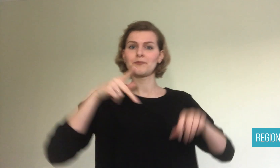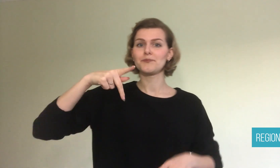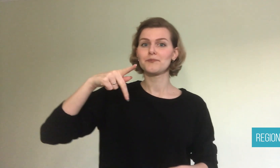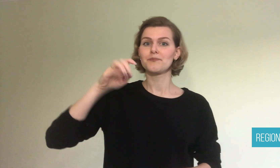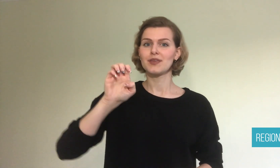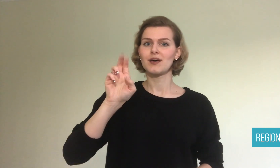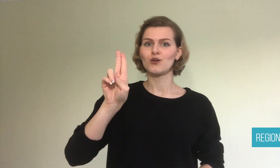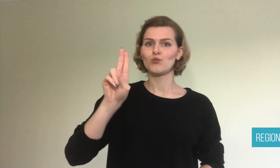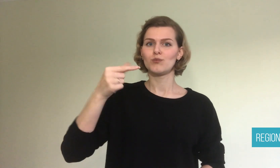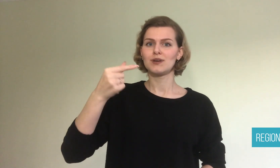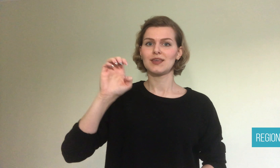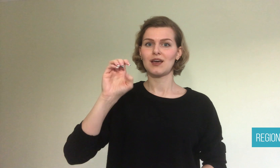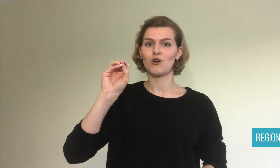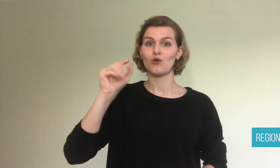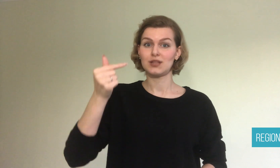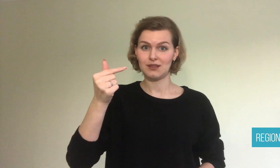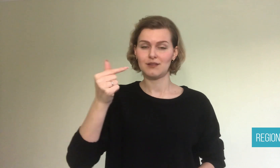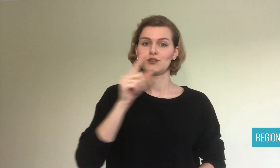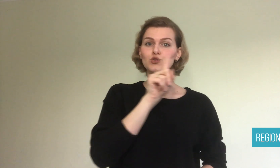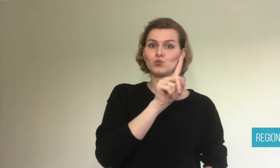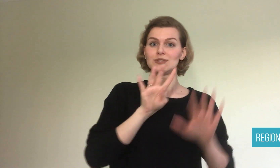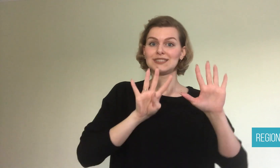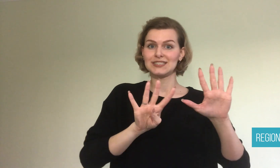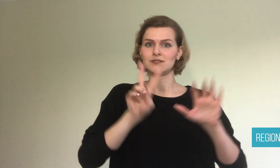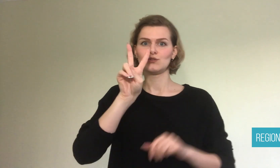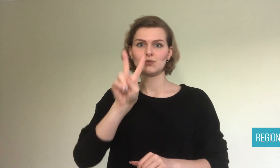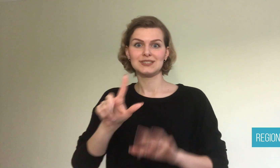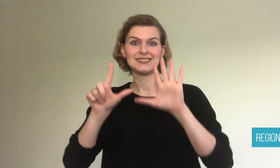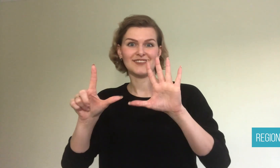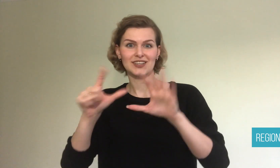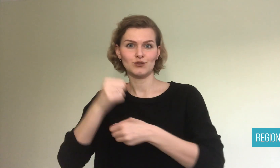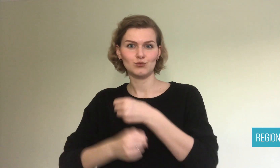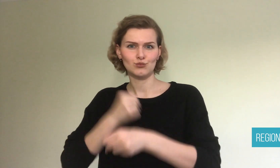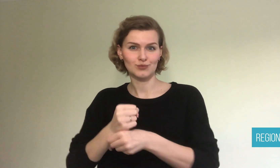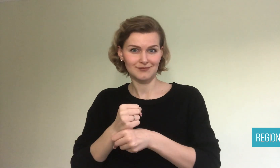Twice a year, members of the club make mini-trips